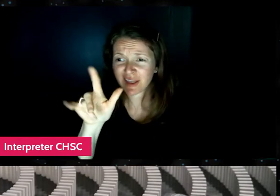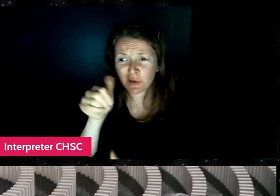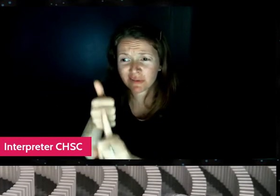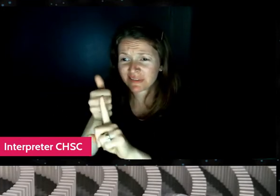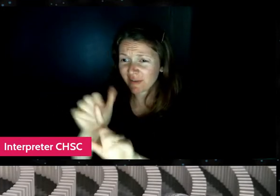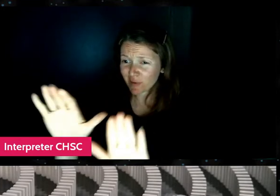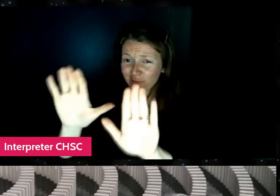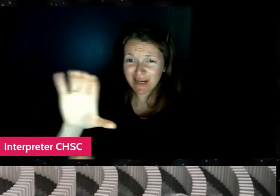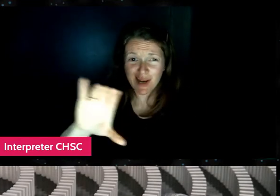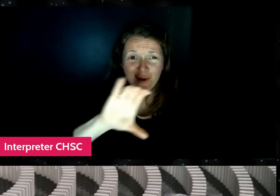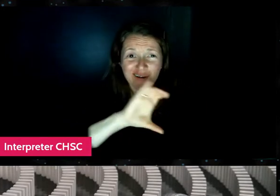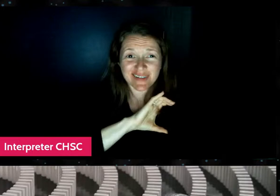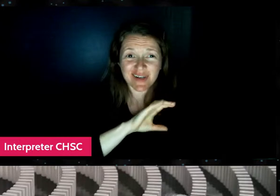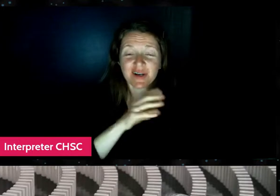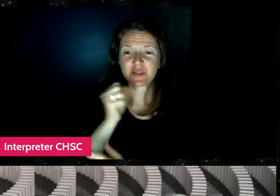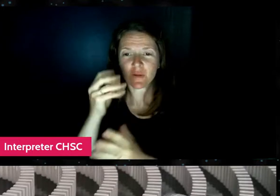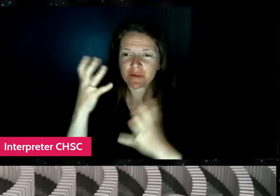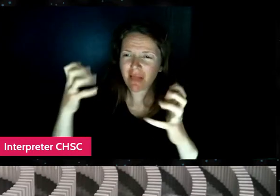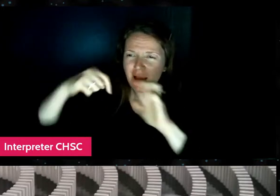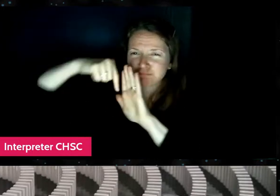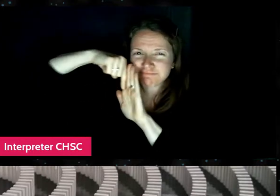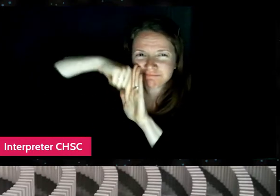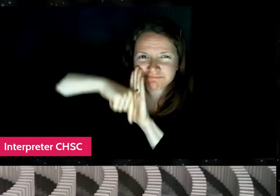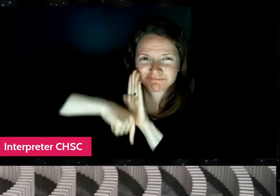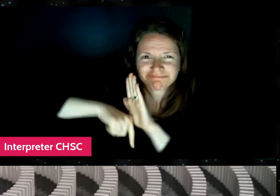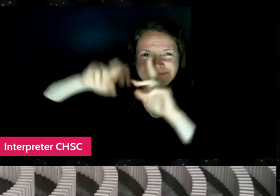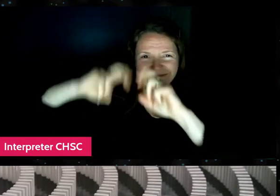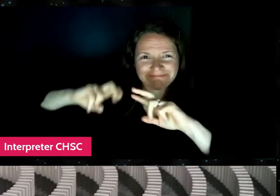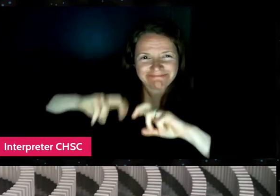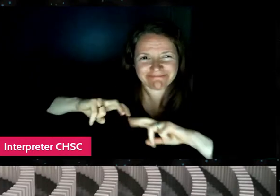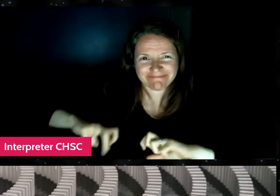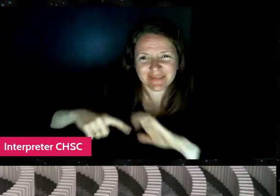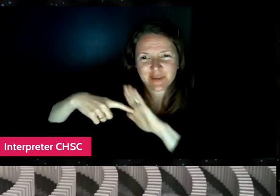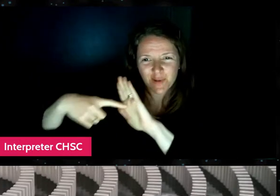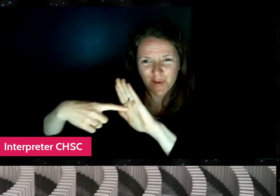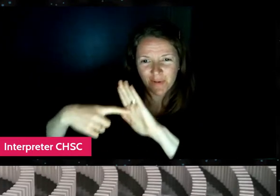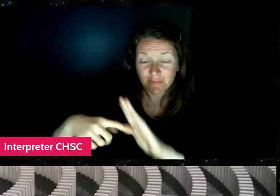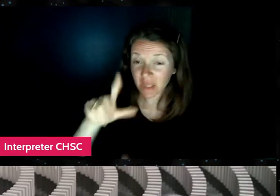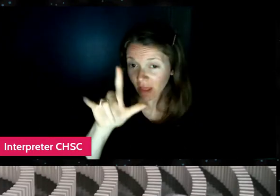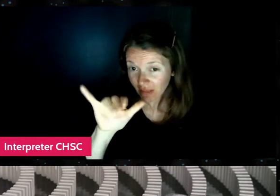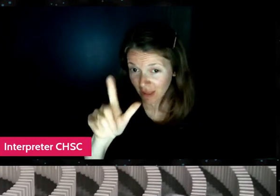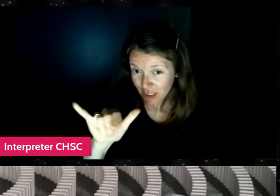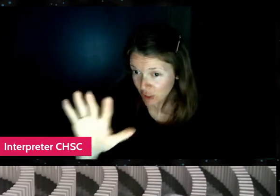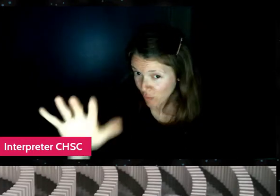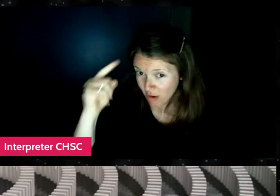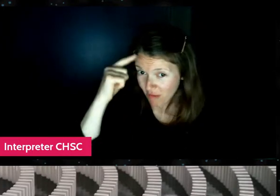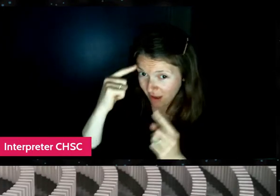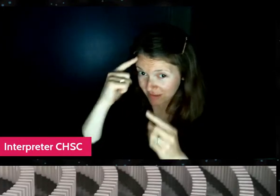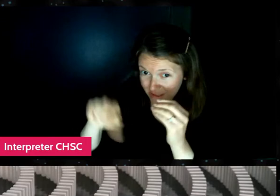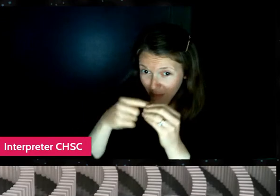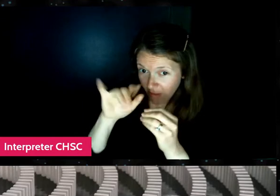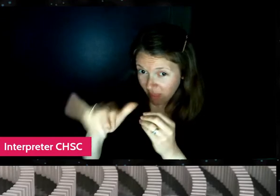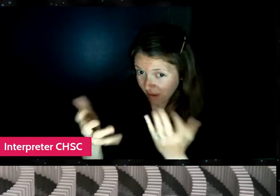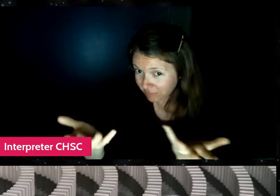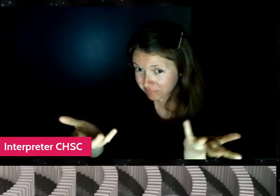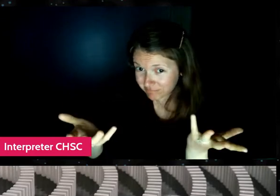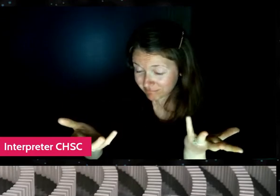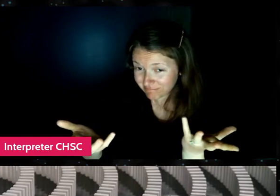that there was just a lot there to explore. Lily had, do you have thoughts on that? I mean, you know.